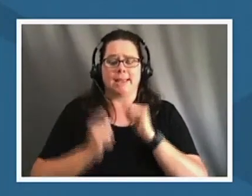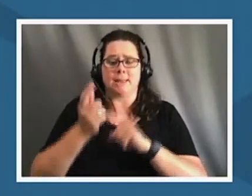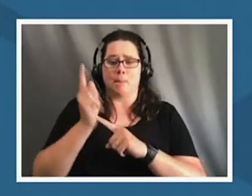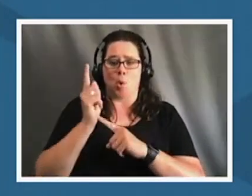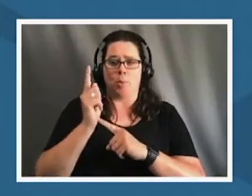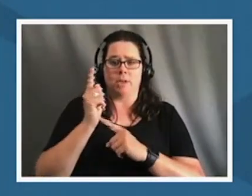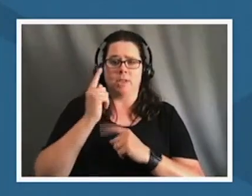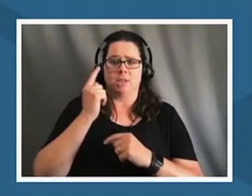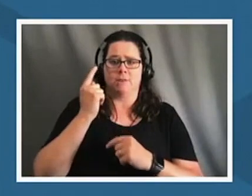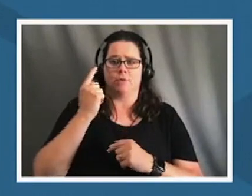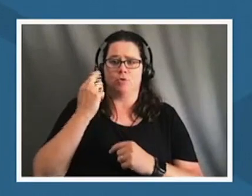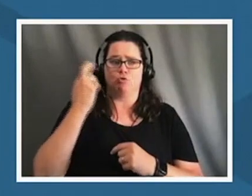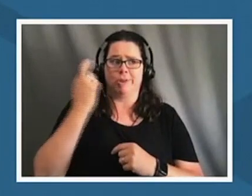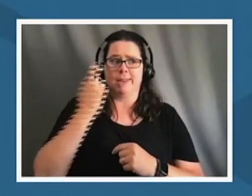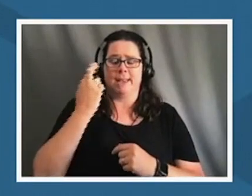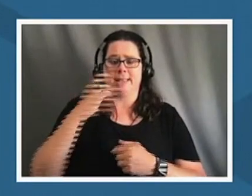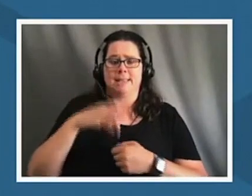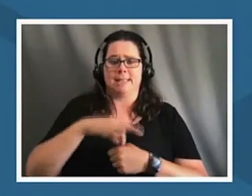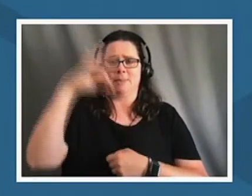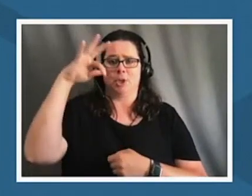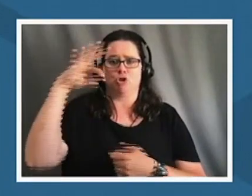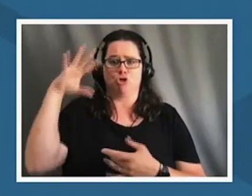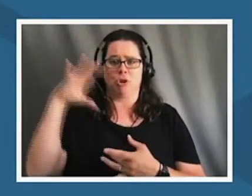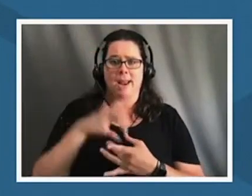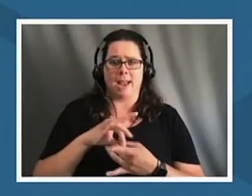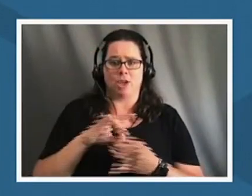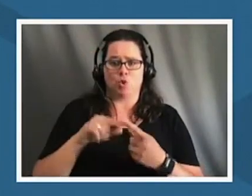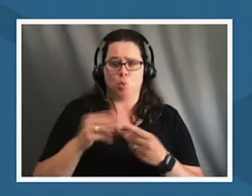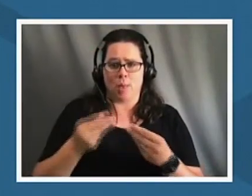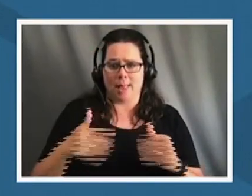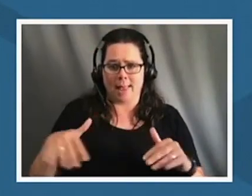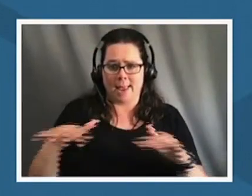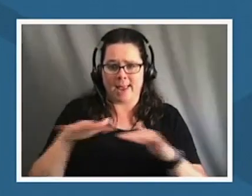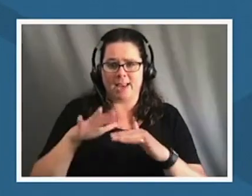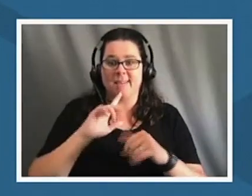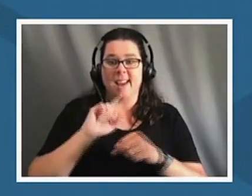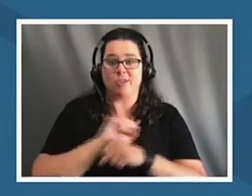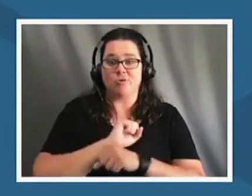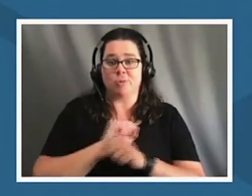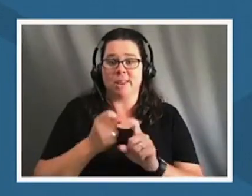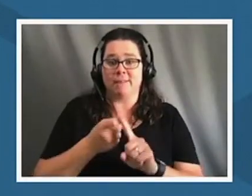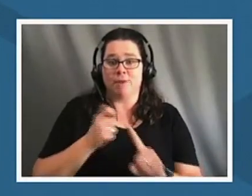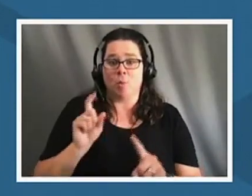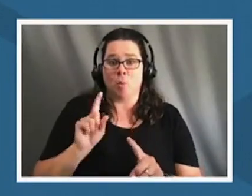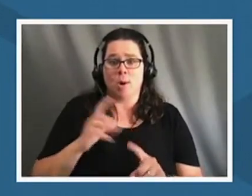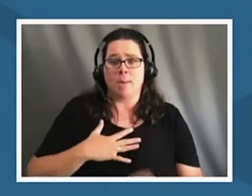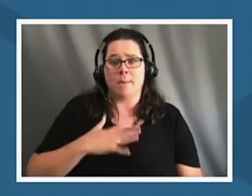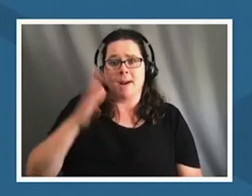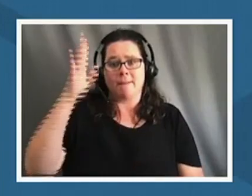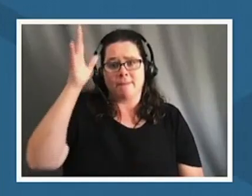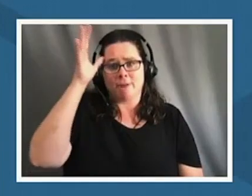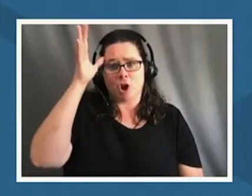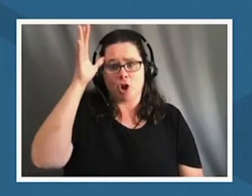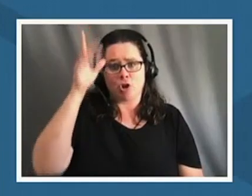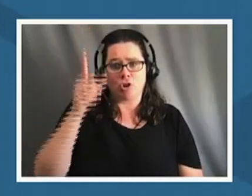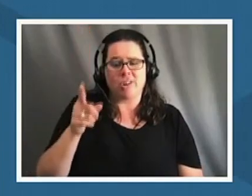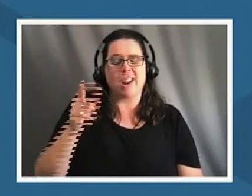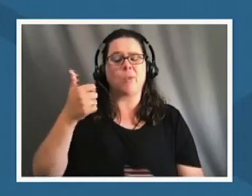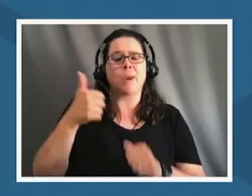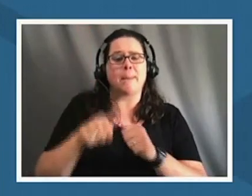connection to land um actually came from my father